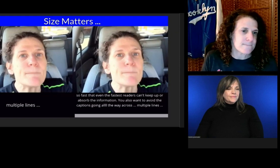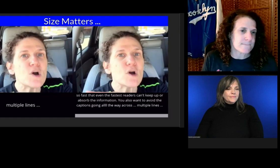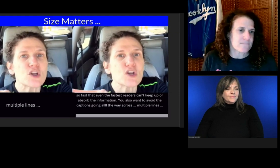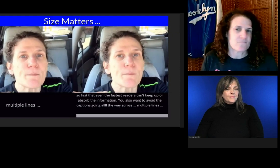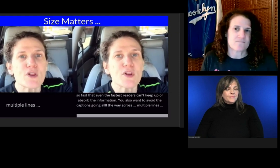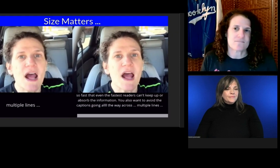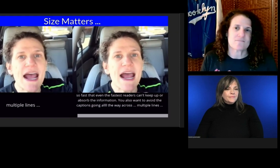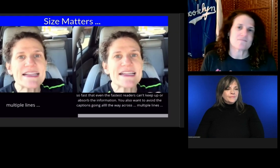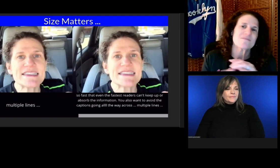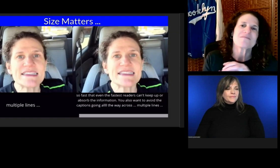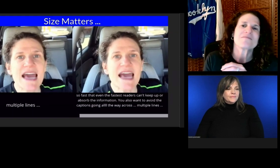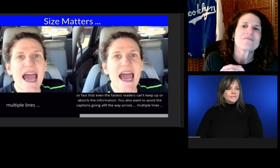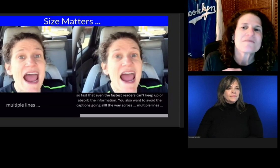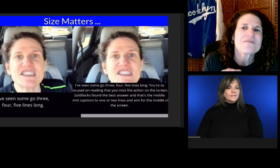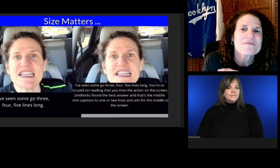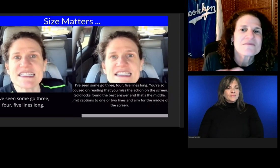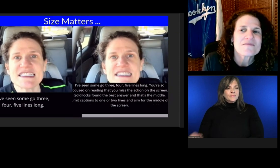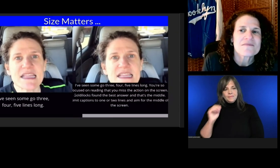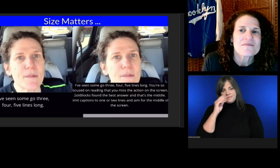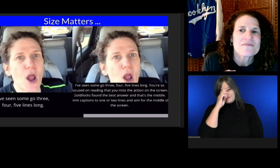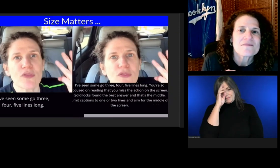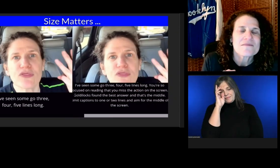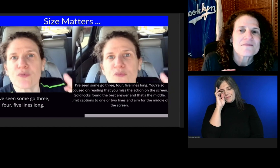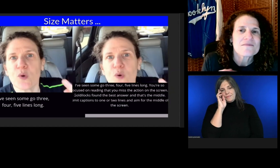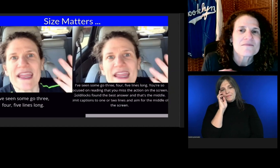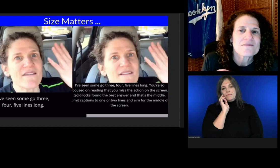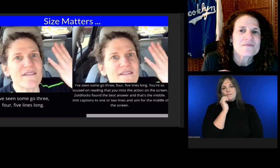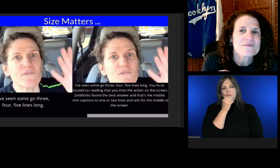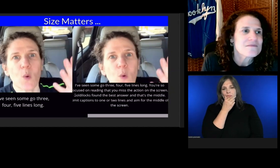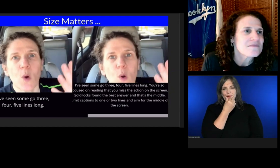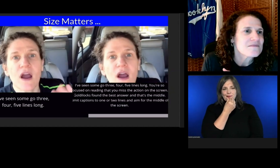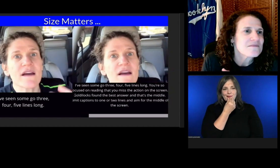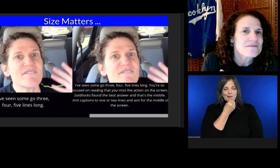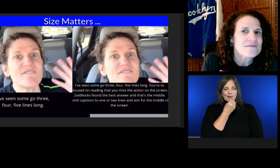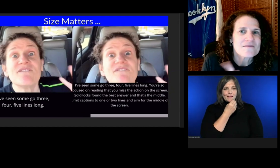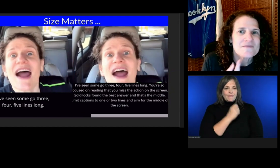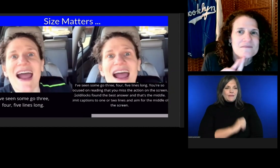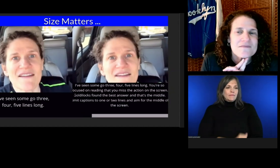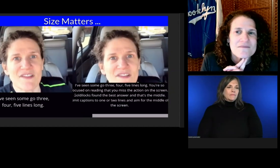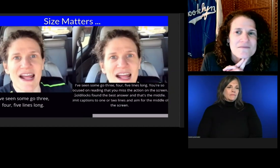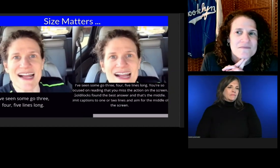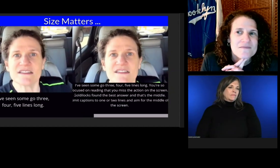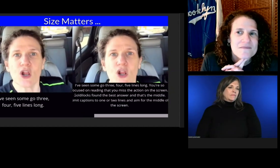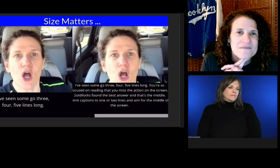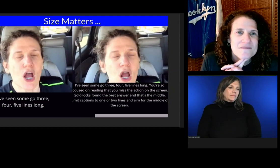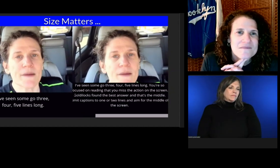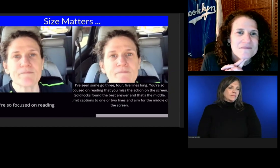I've seen some go three, four, five lines long.